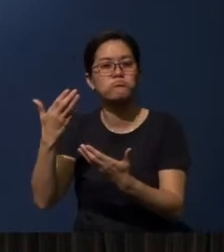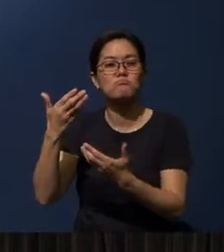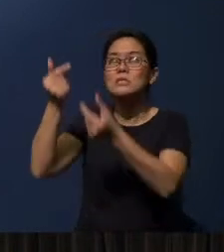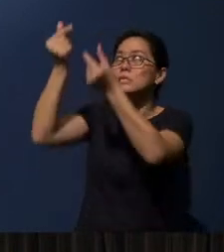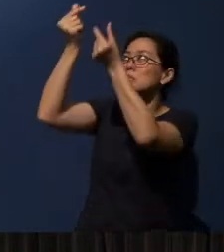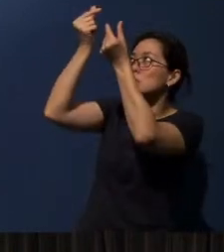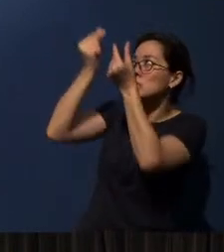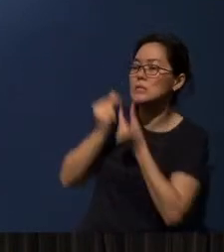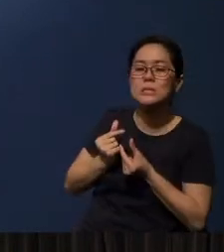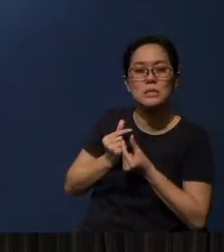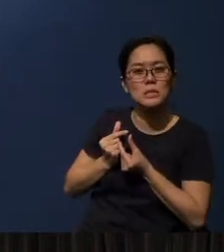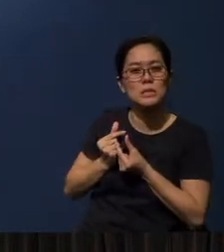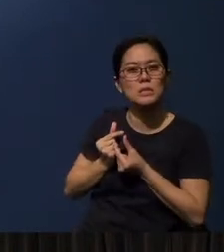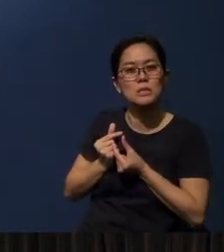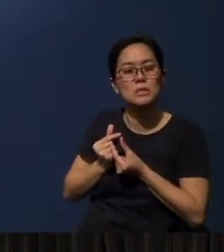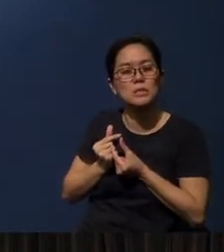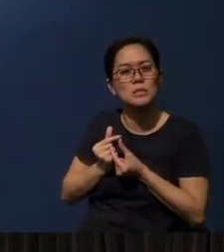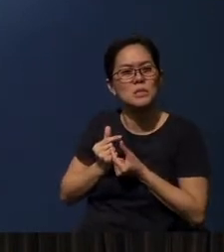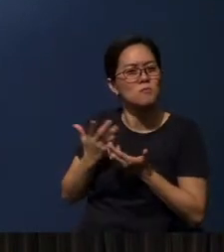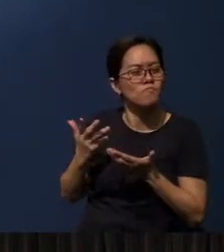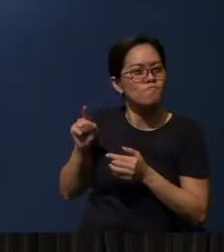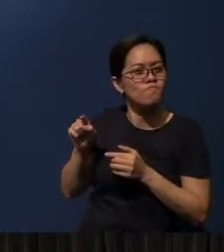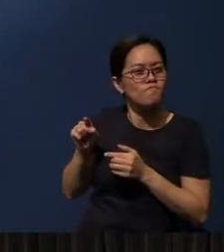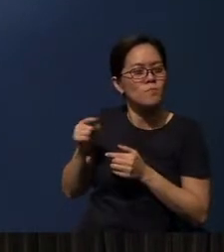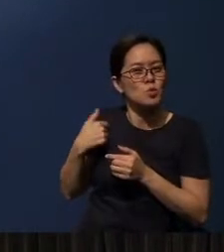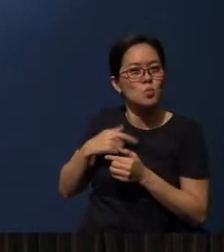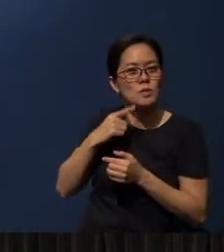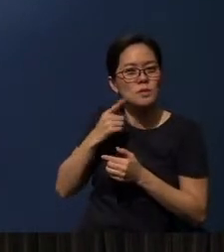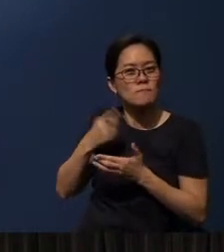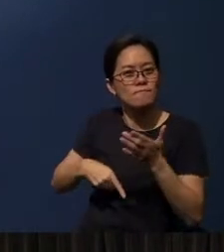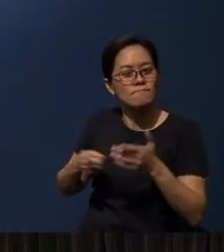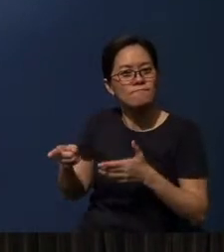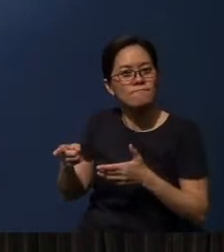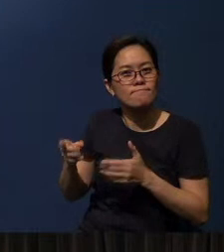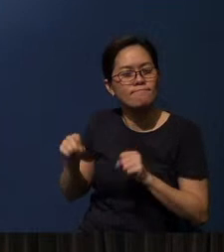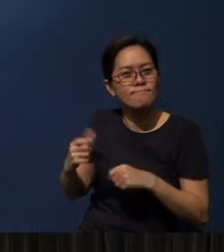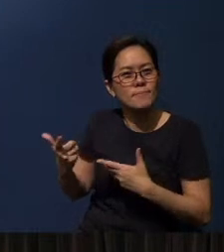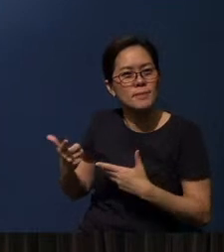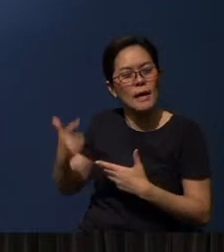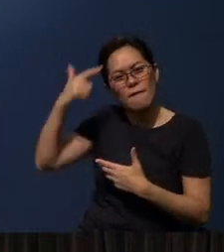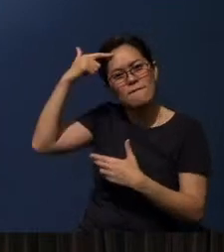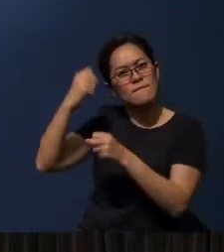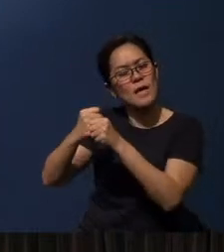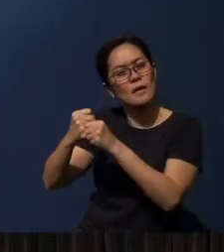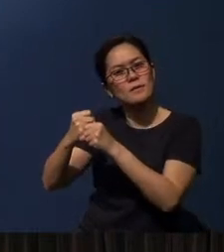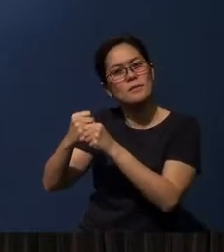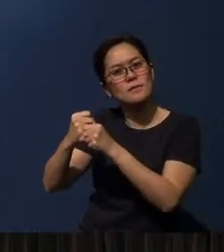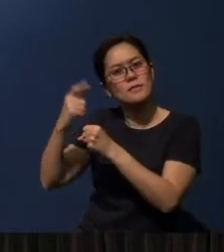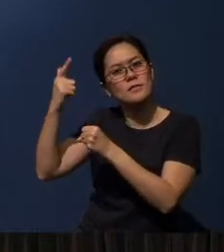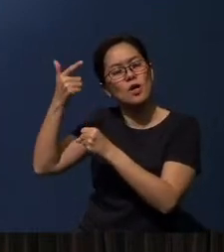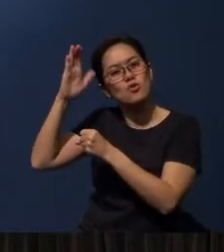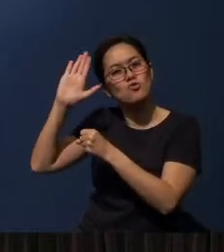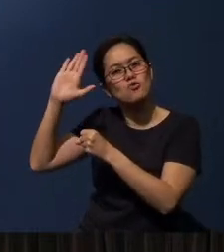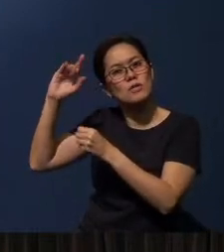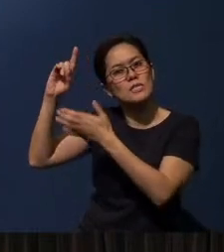In that sense, we can actually say this, that faith is really God's divine persuasion,